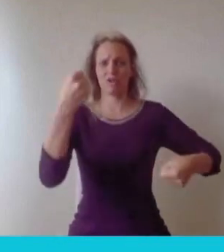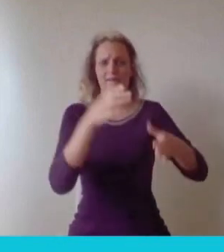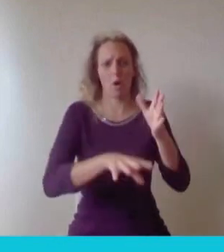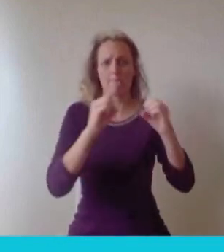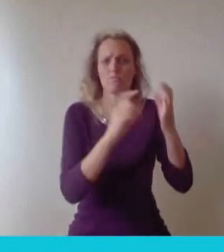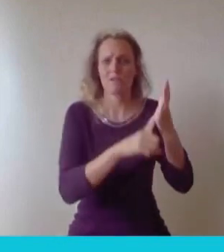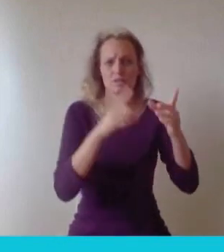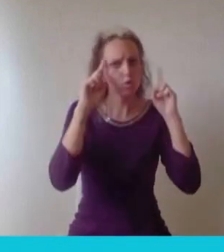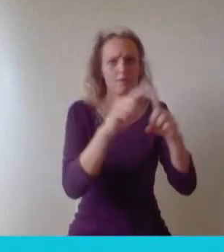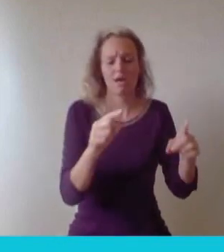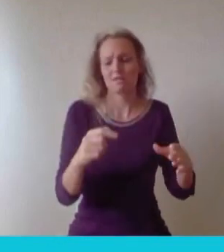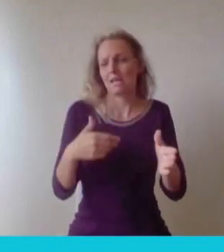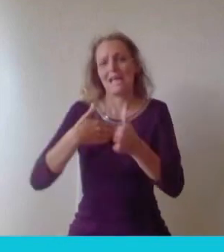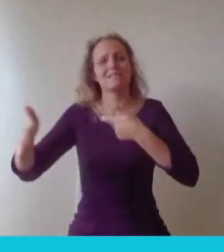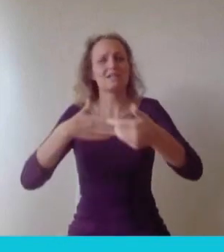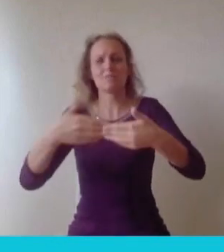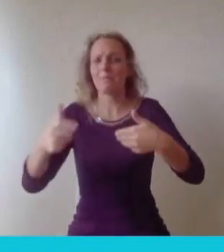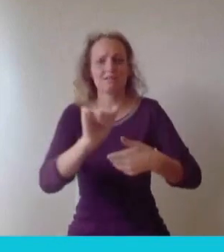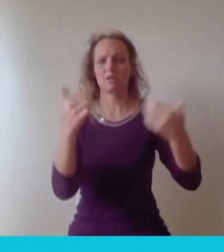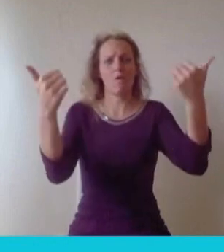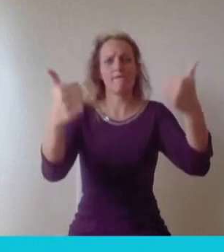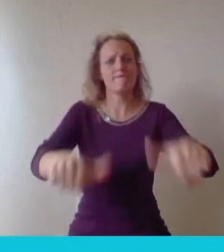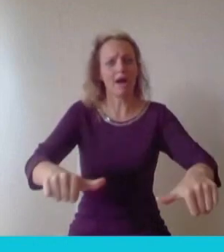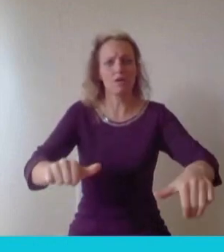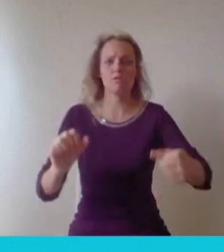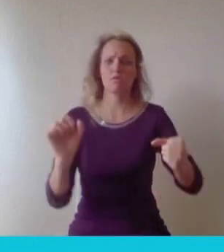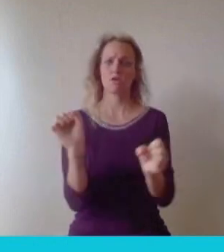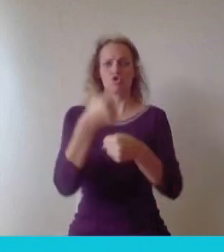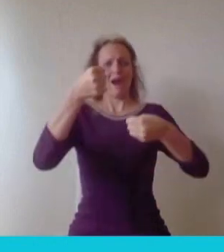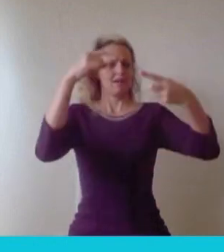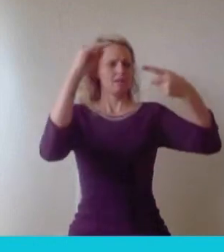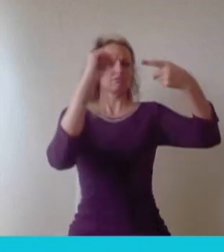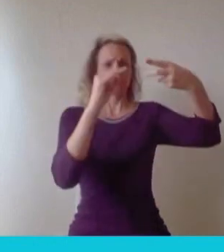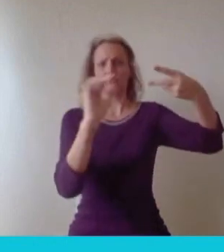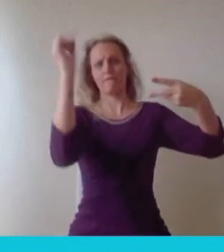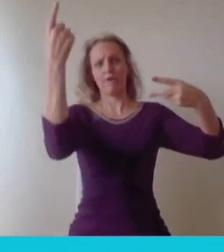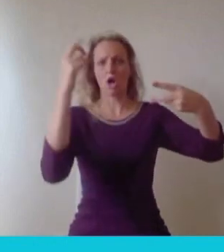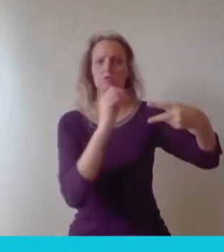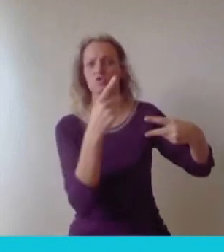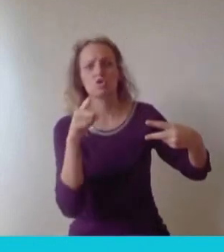grade that you got. Employers will look for life skills as well as the academic skills and it's a kind of package that they're looking